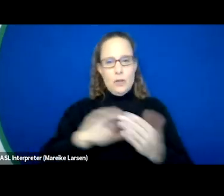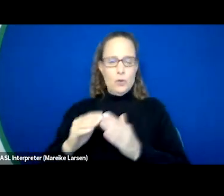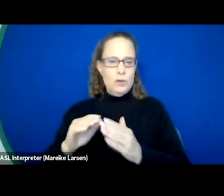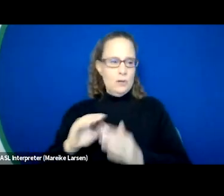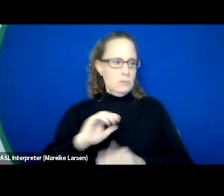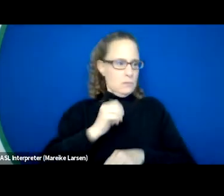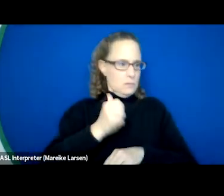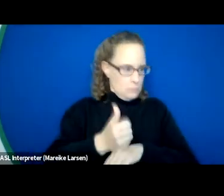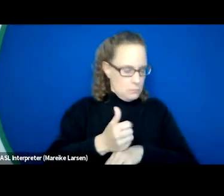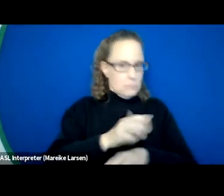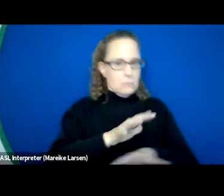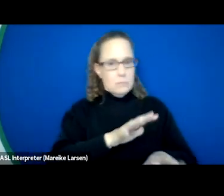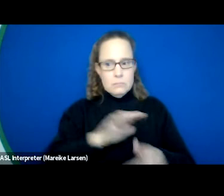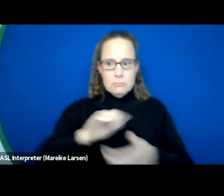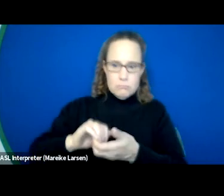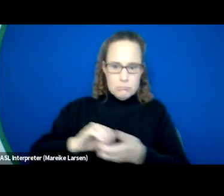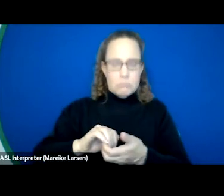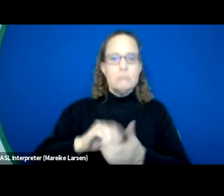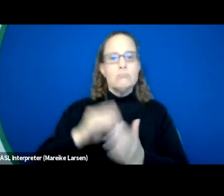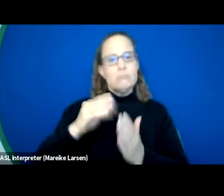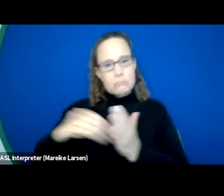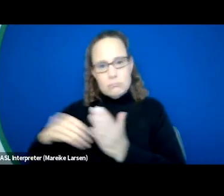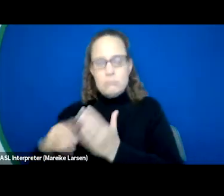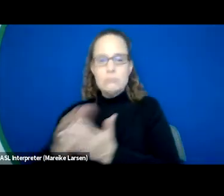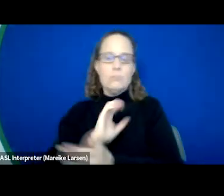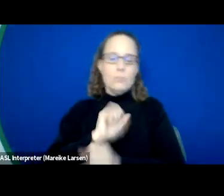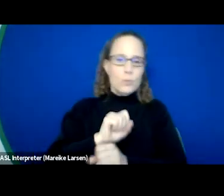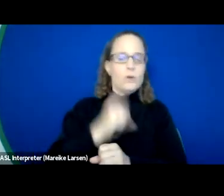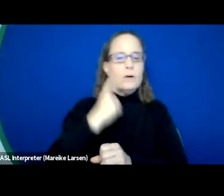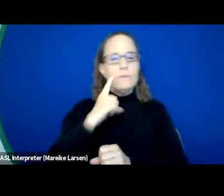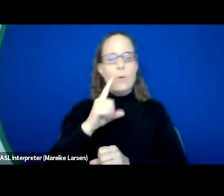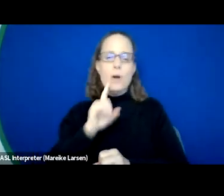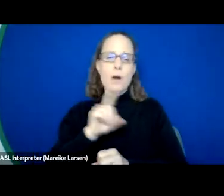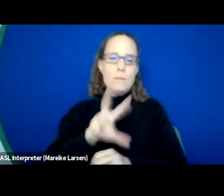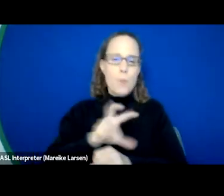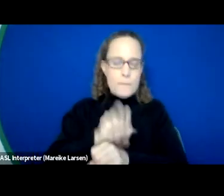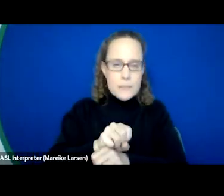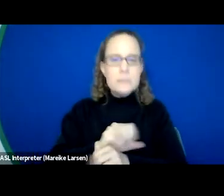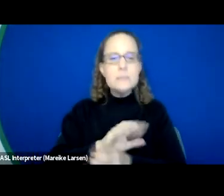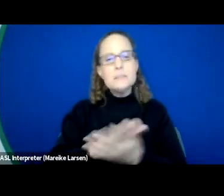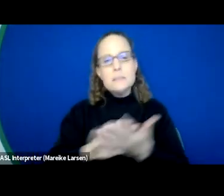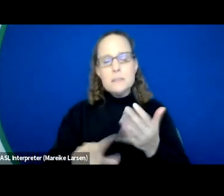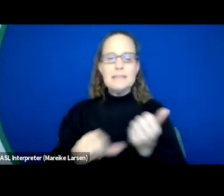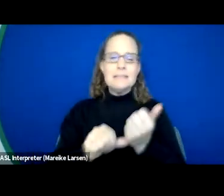helping them again, fill out and complete their paperwork for appointments, assisting them with,